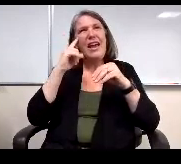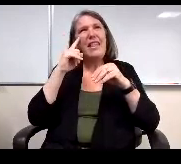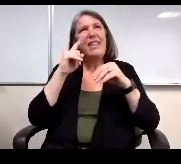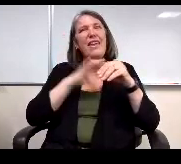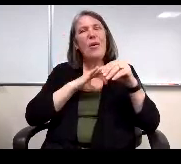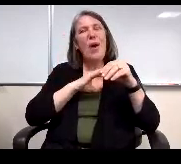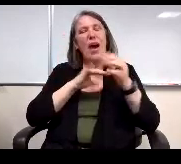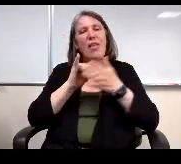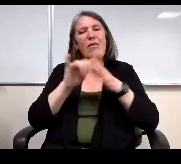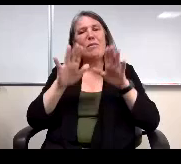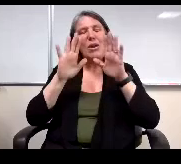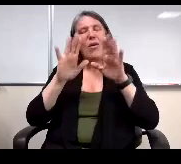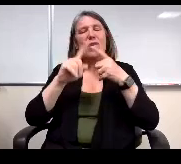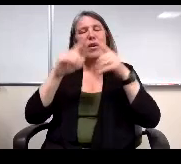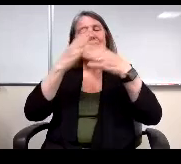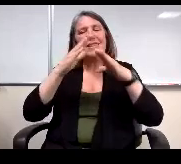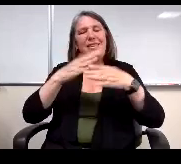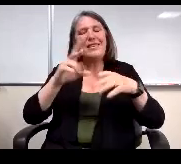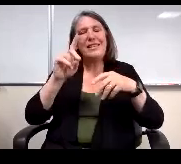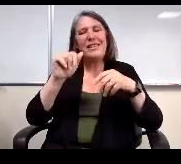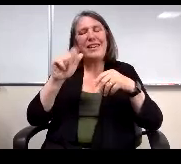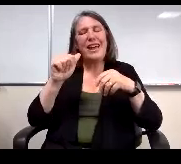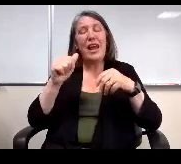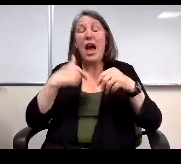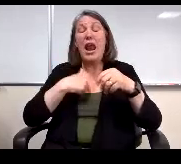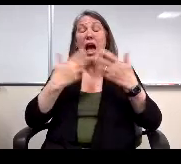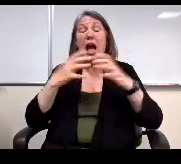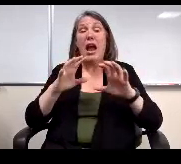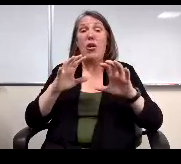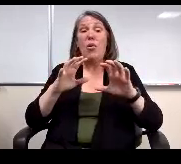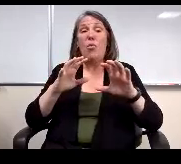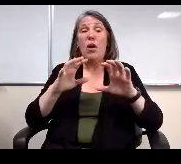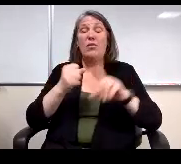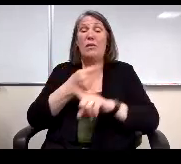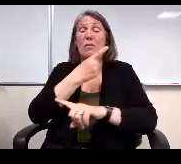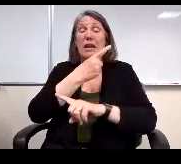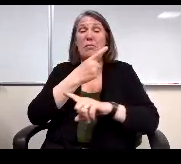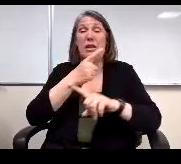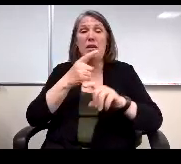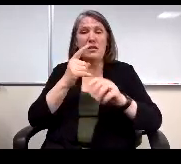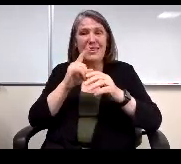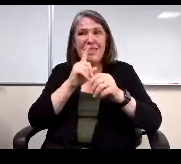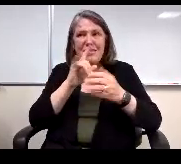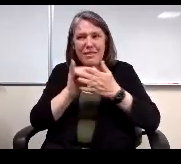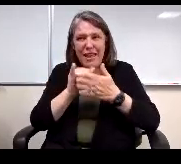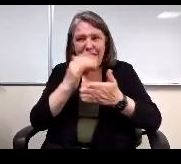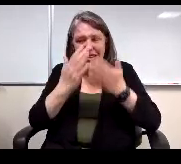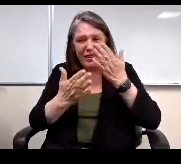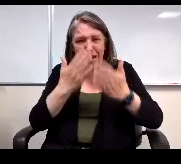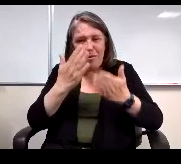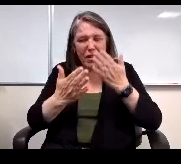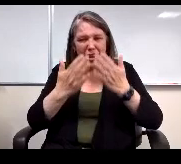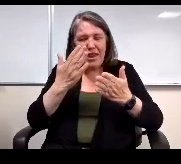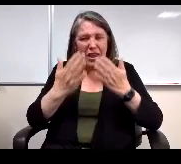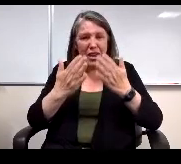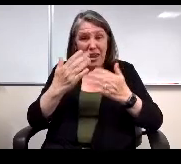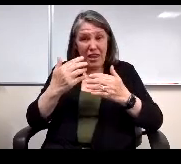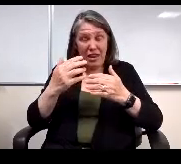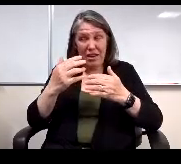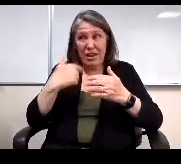And again, I don't want to be out of place. Is that something? Perhaps this handover? Do that sort of thing is that with that violate?